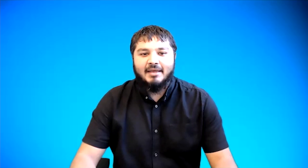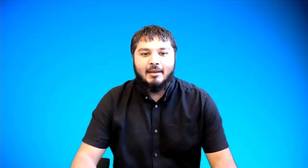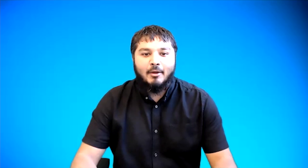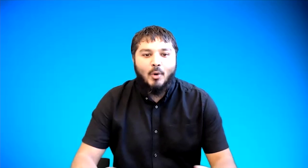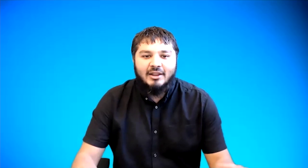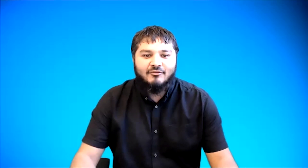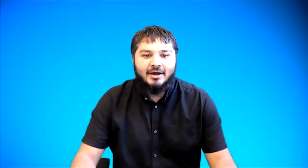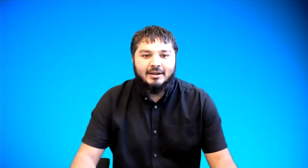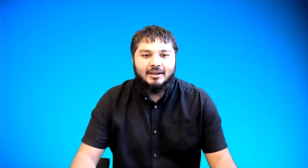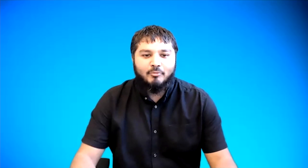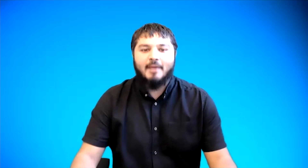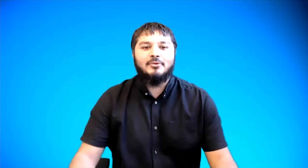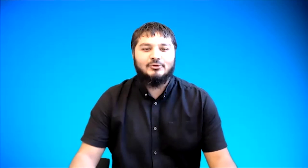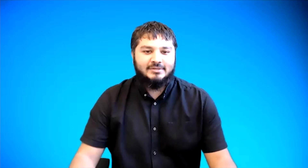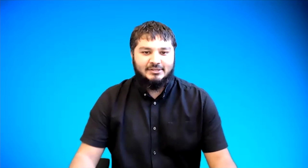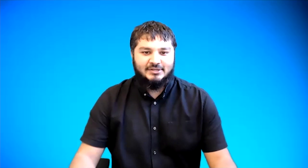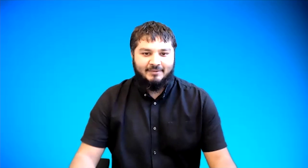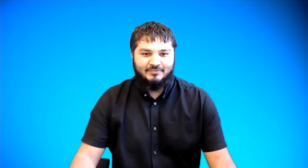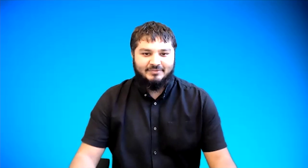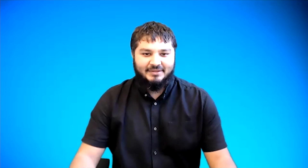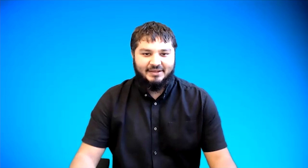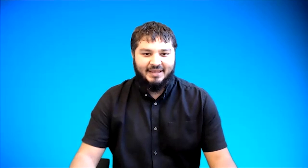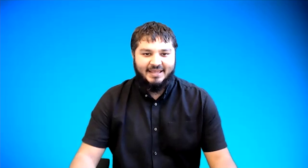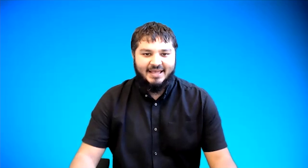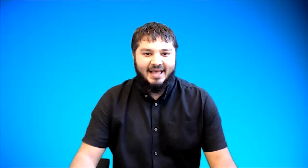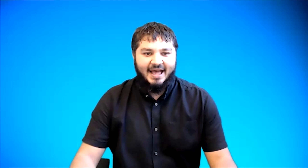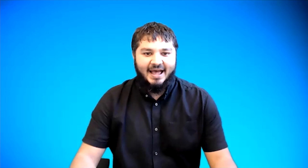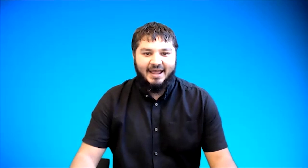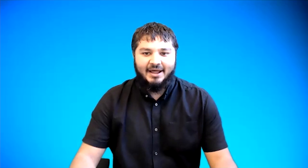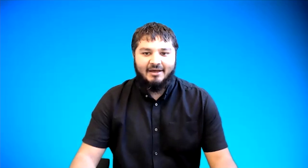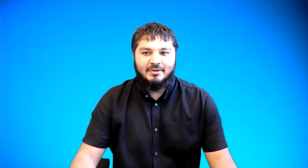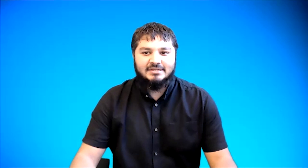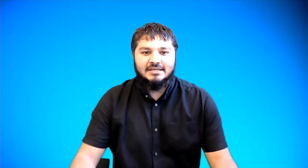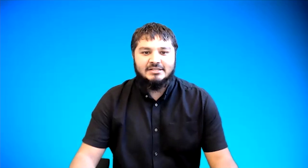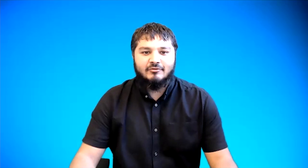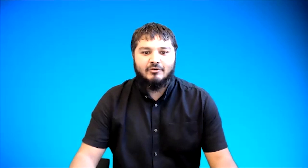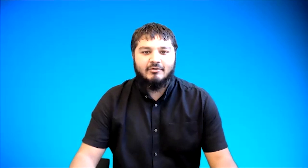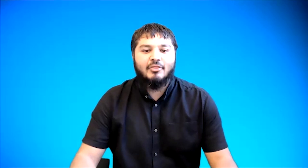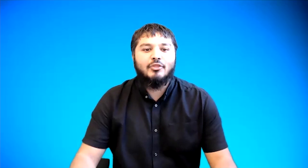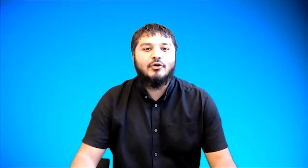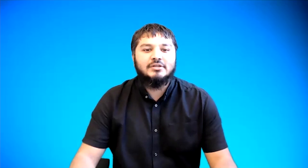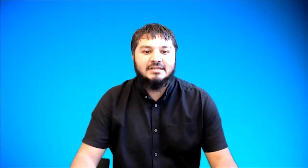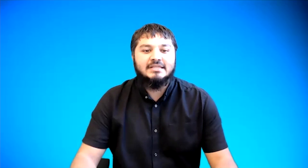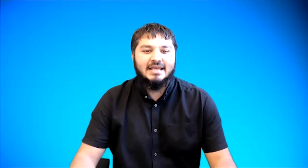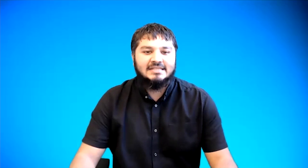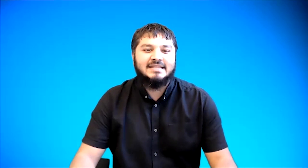a qualified primary school teacher okay and i've been teaching for around 13 years now